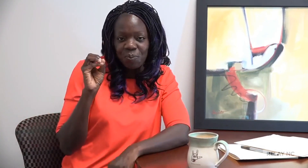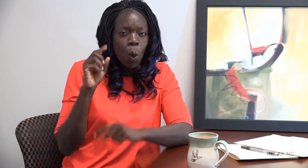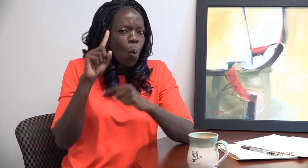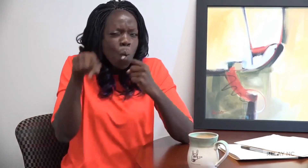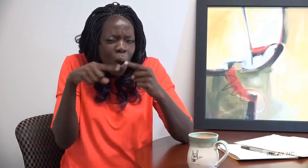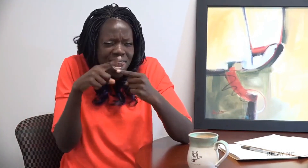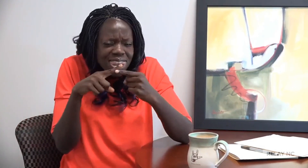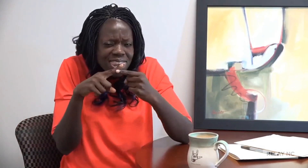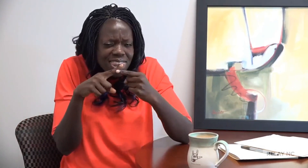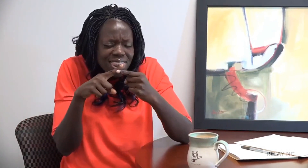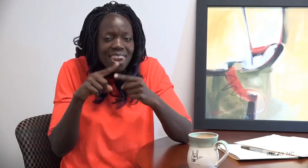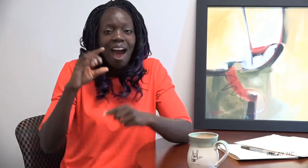When?